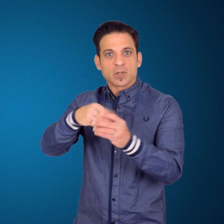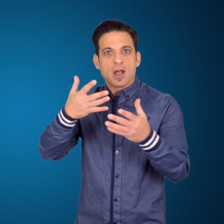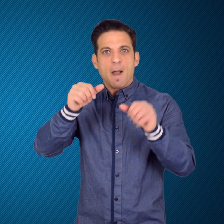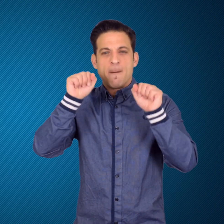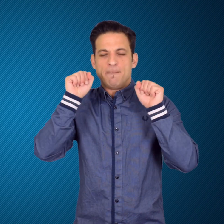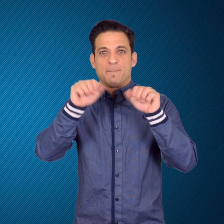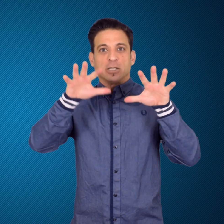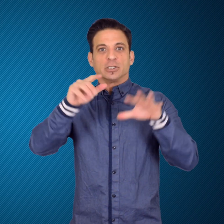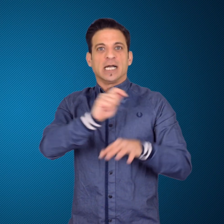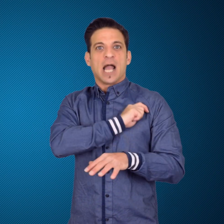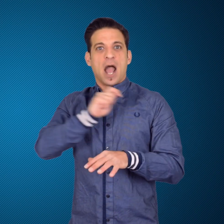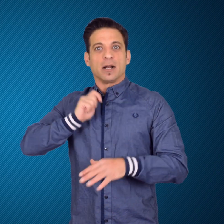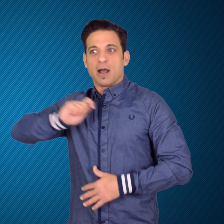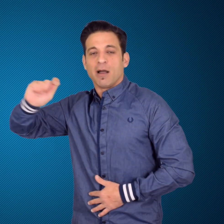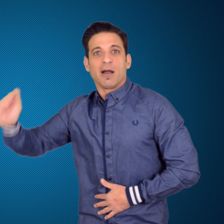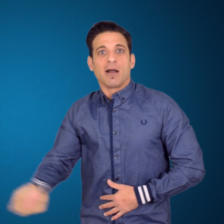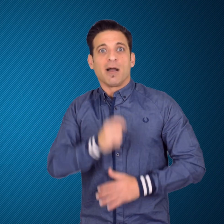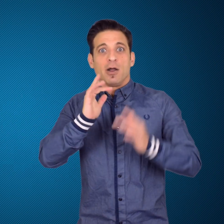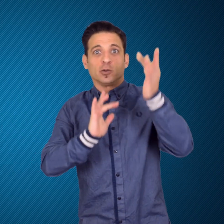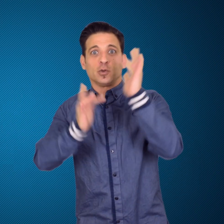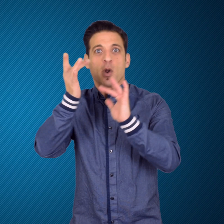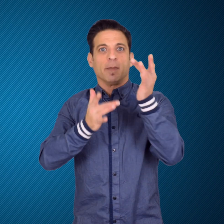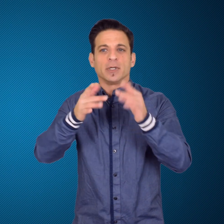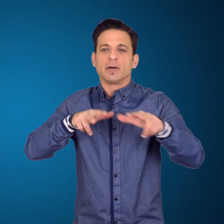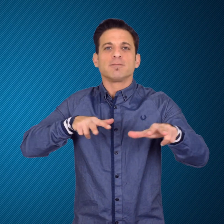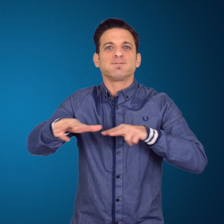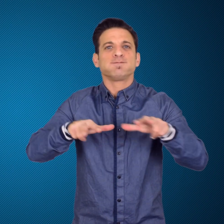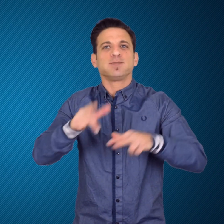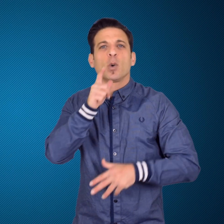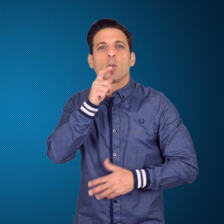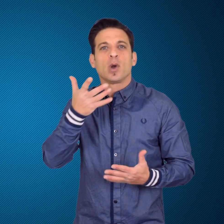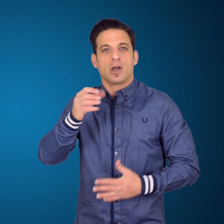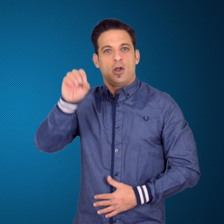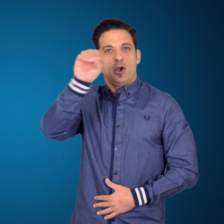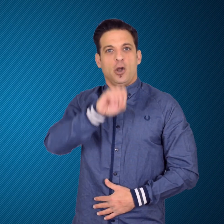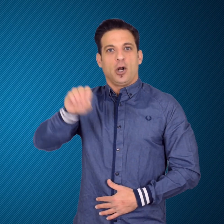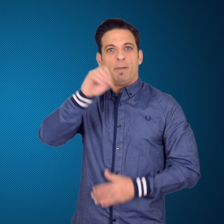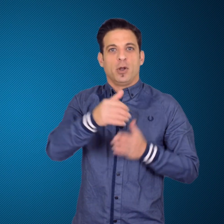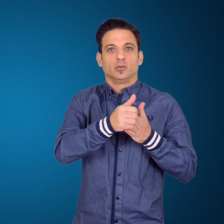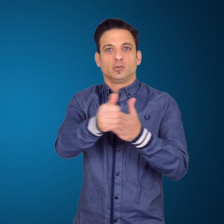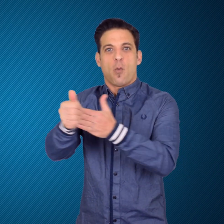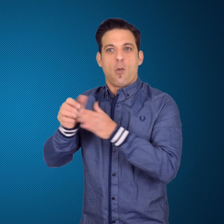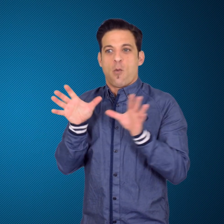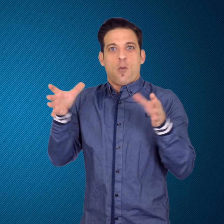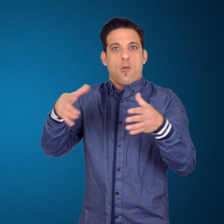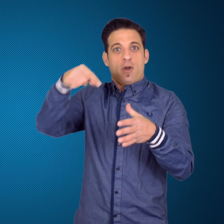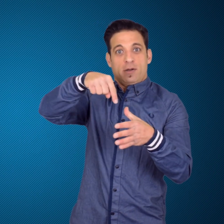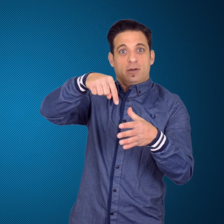organized by the European Tour. Once he becomes a professional golfer,